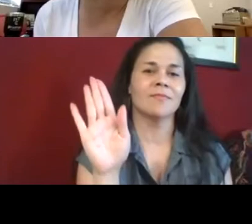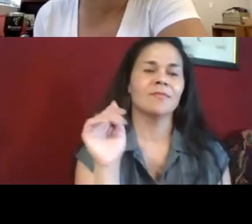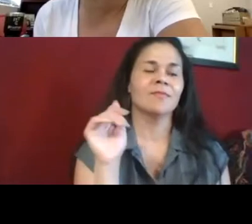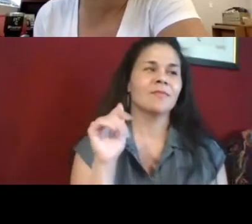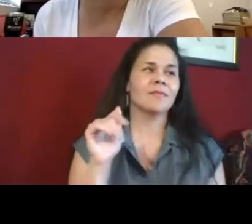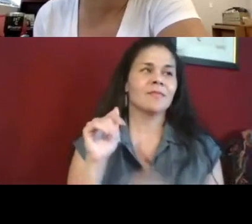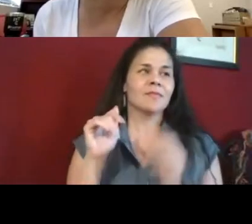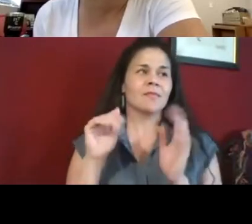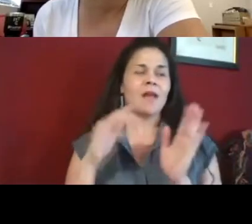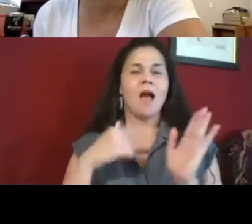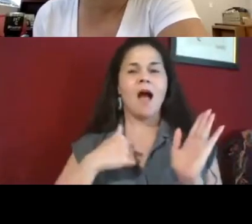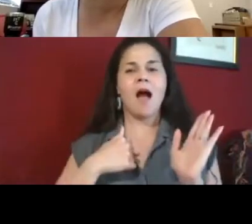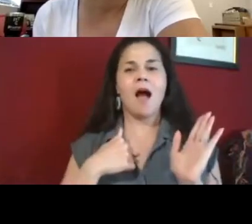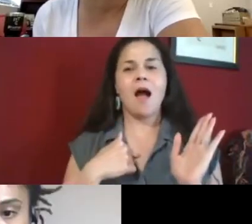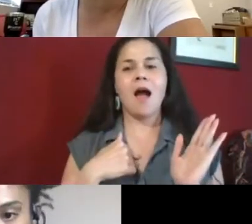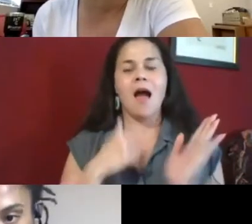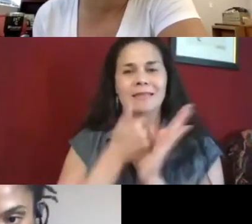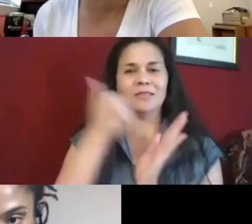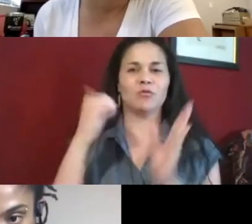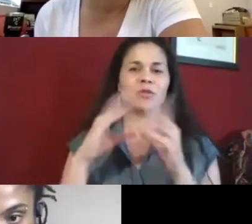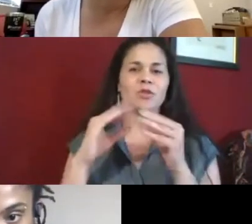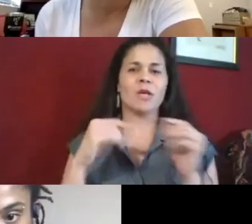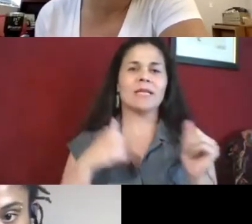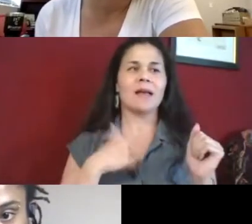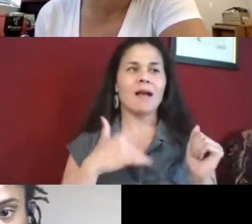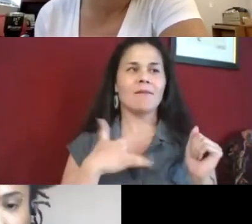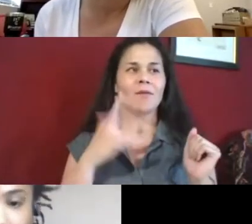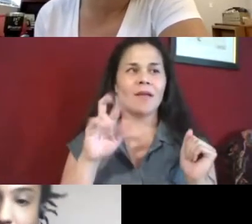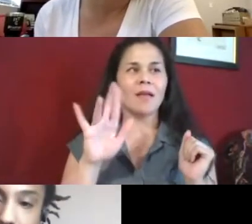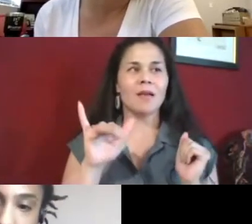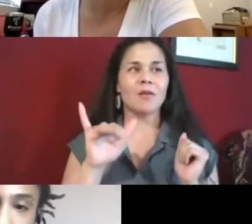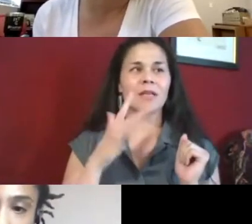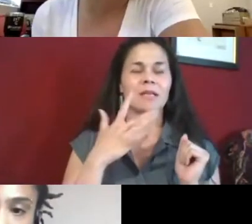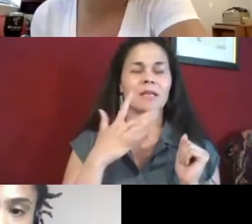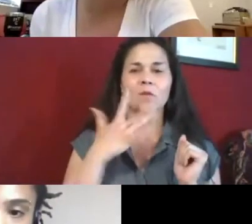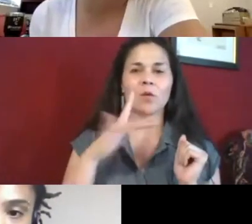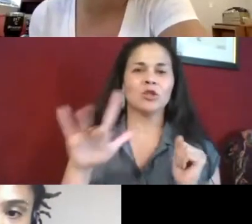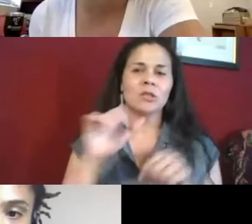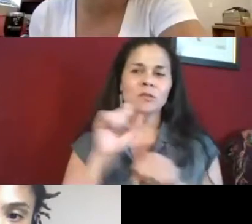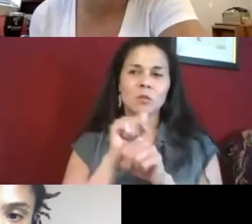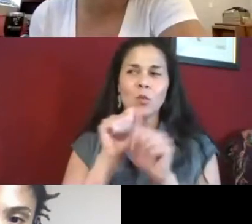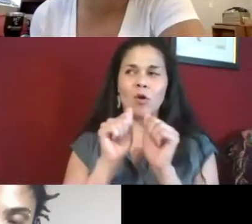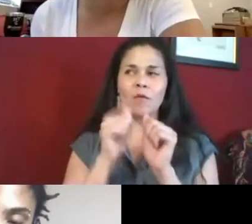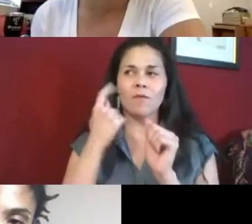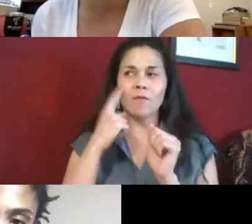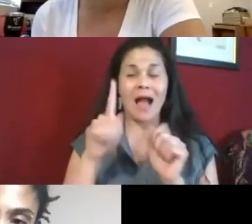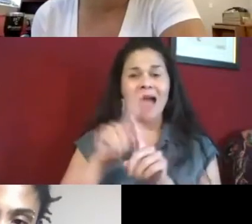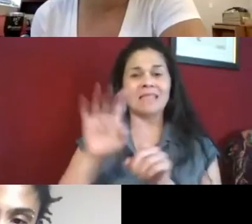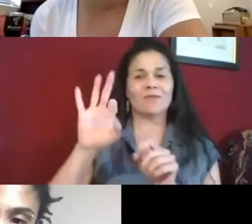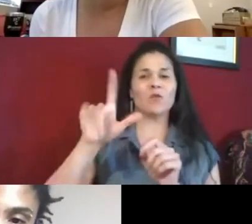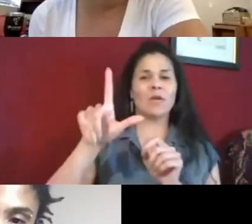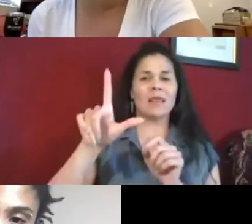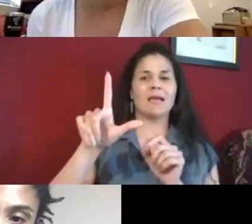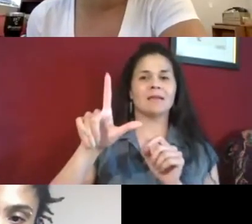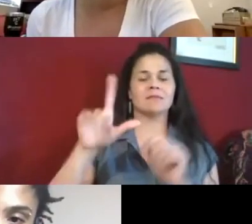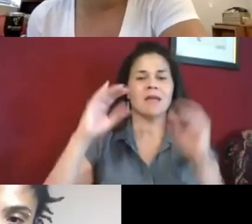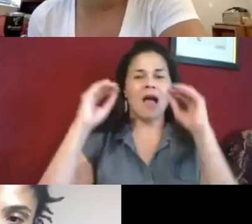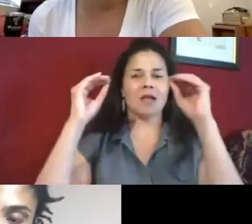ALEXANDRIA(voiced by JACINDA): Hi. This is Alexandria speaking. I would say I'm very fortunate as a